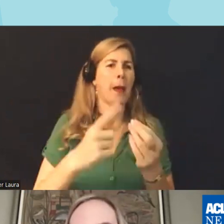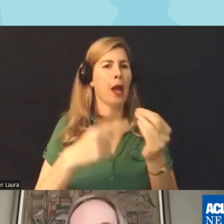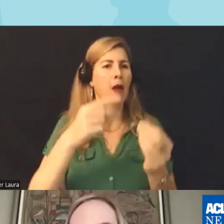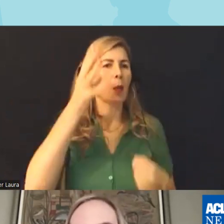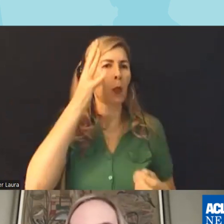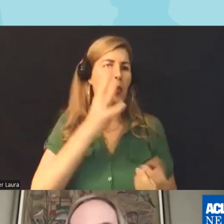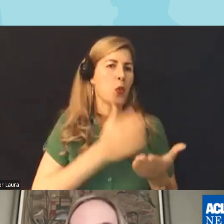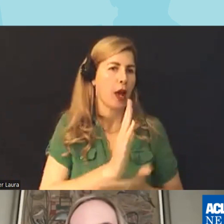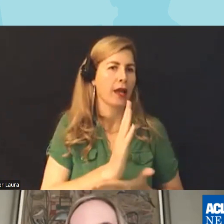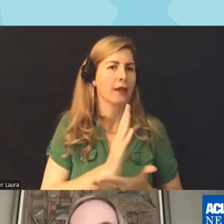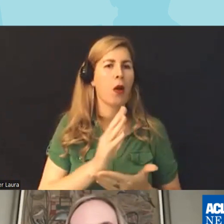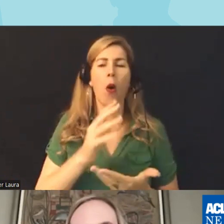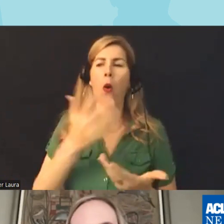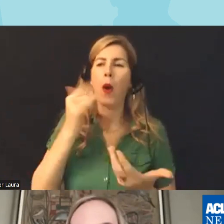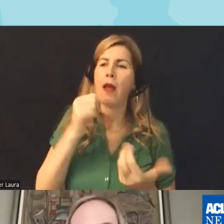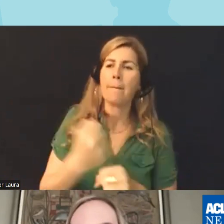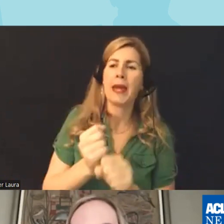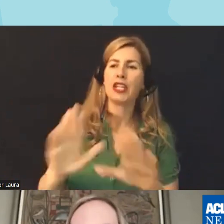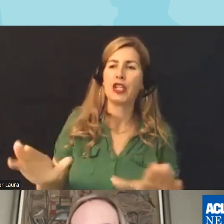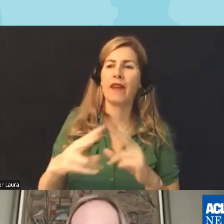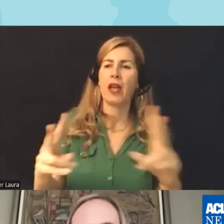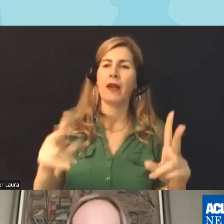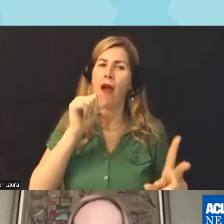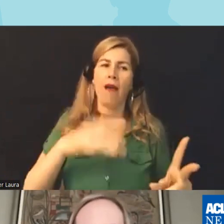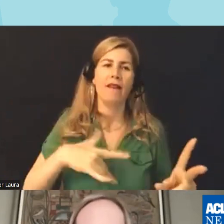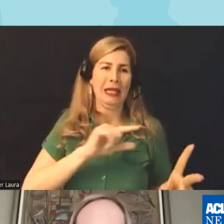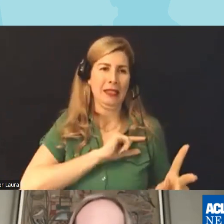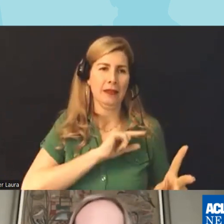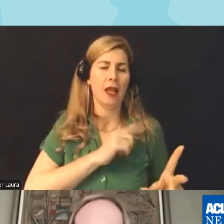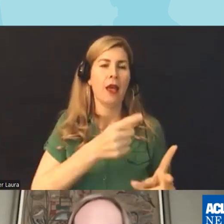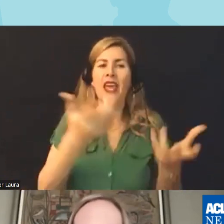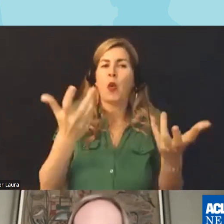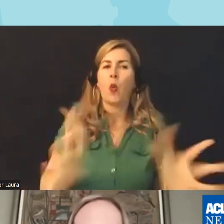kids feel guilty and they're really explicit about not wanting diversity to be celebrated in